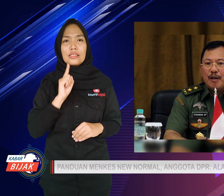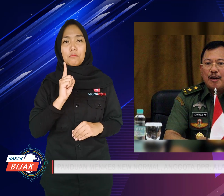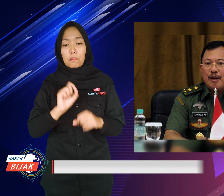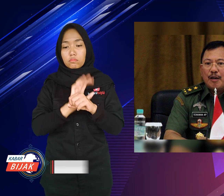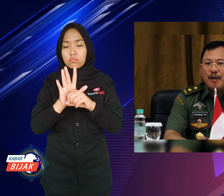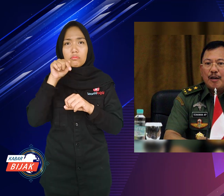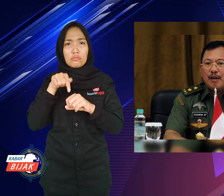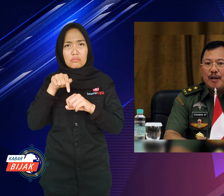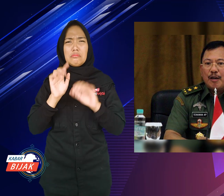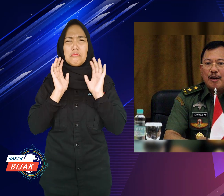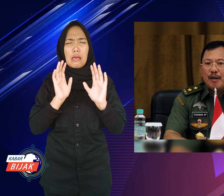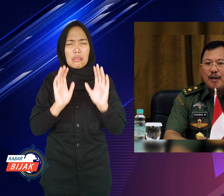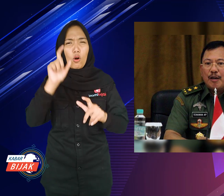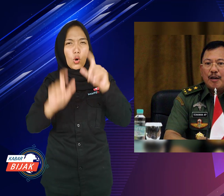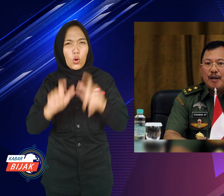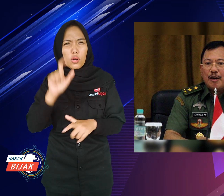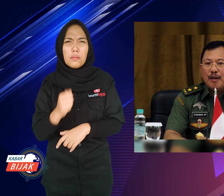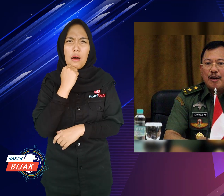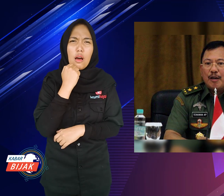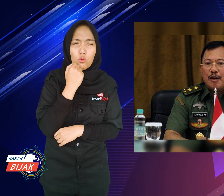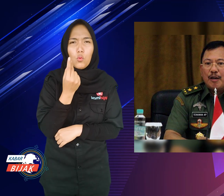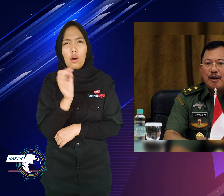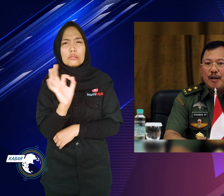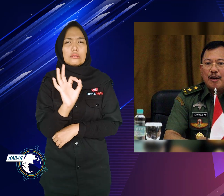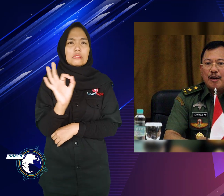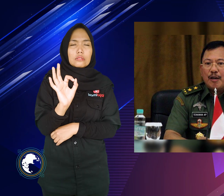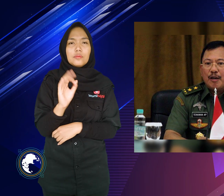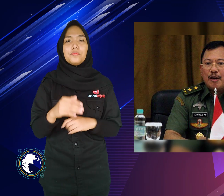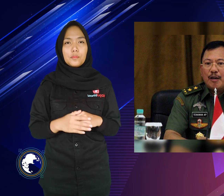Because the COVID-19 pandemic, many people are unemployed and have no income.